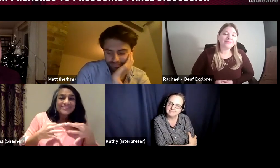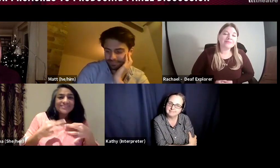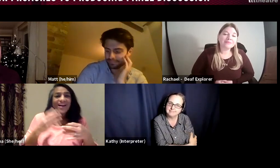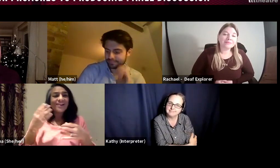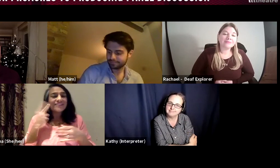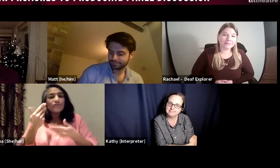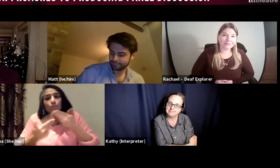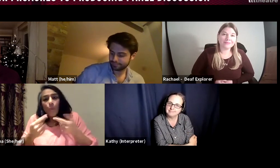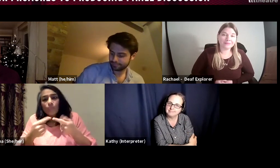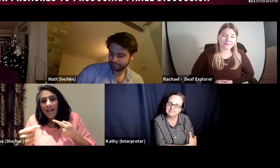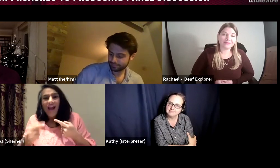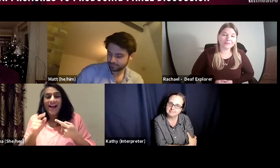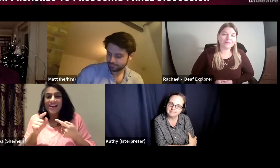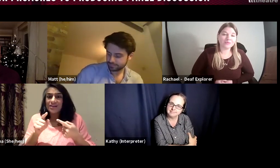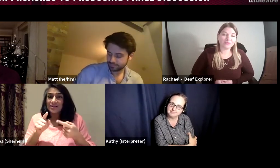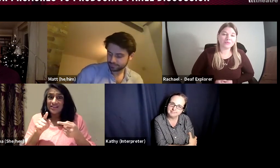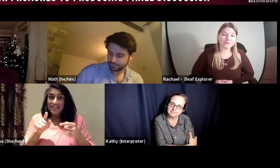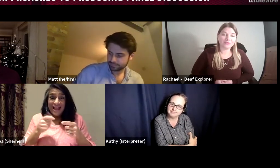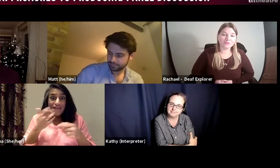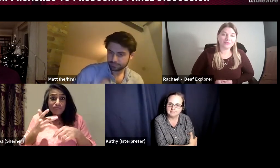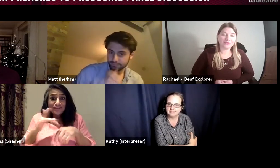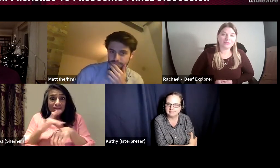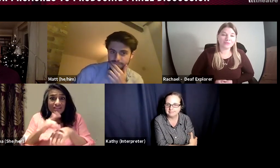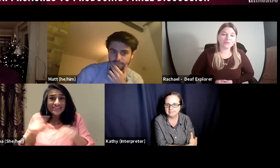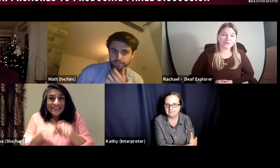If a play involves deaf actors or a deaf story line,